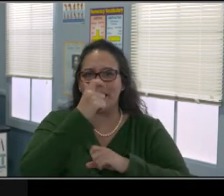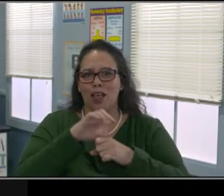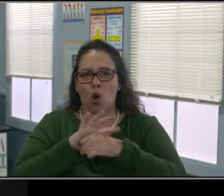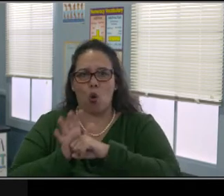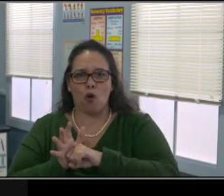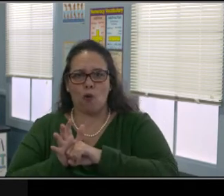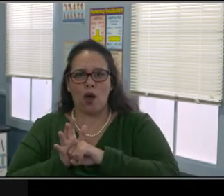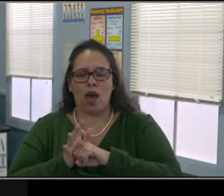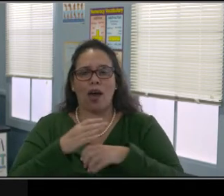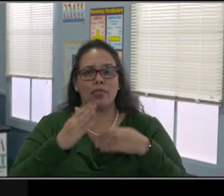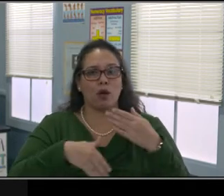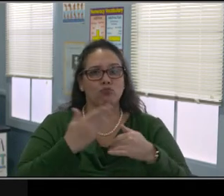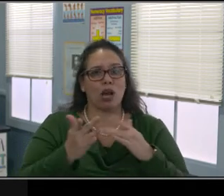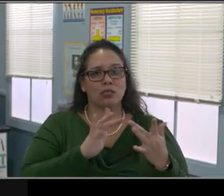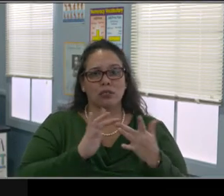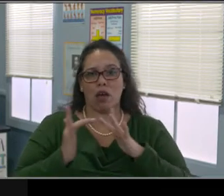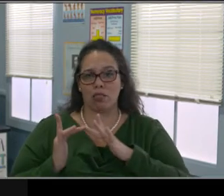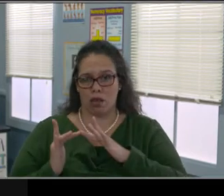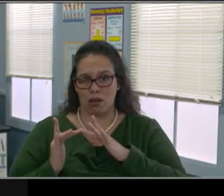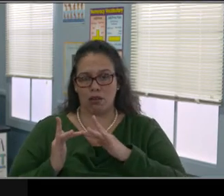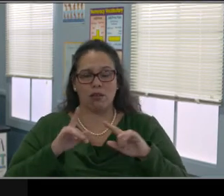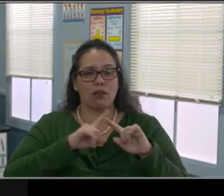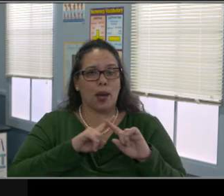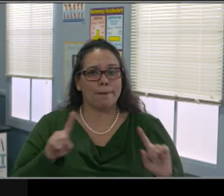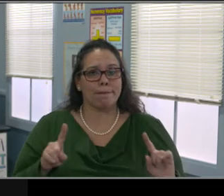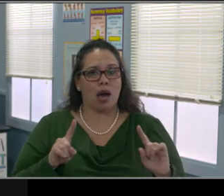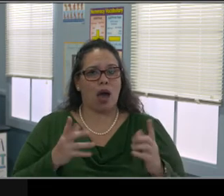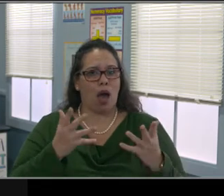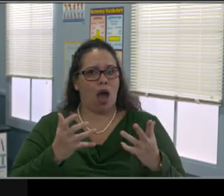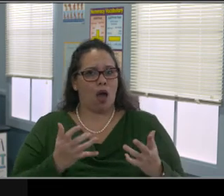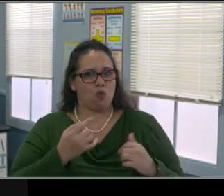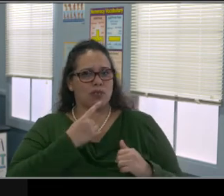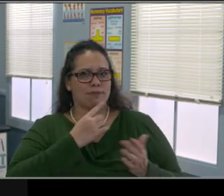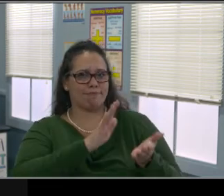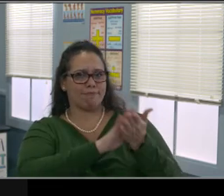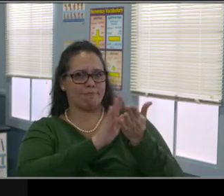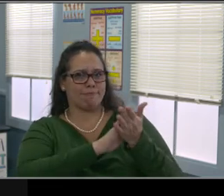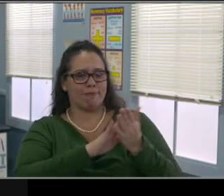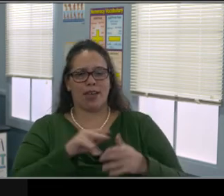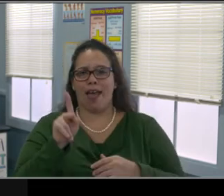So I'm going to just direct you to this. If you do have a child going fifth to sixth,